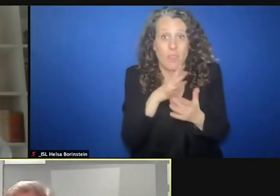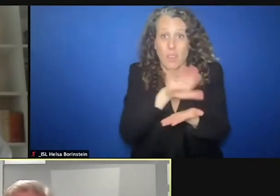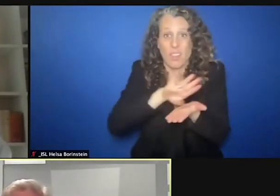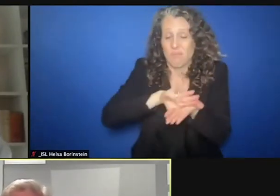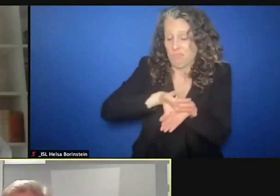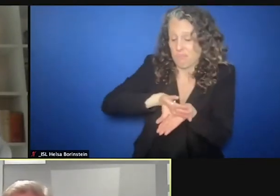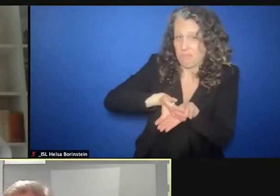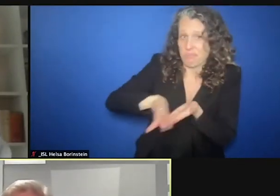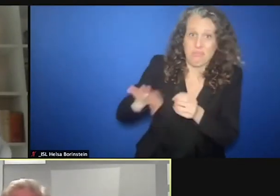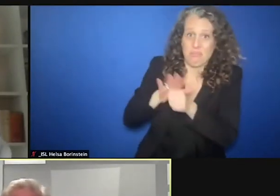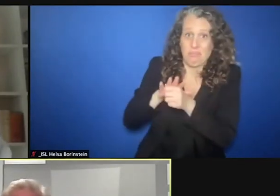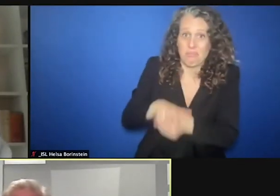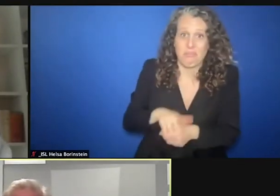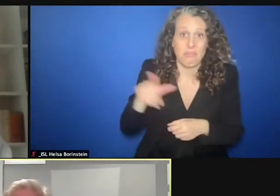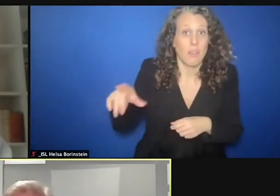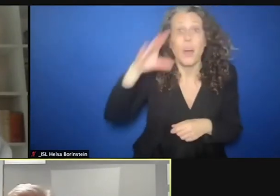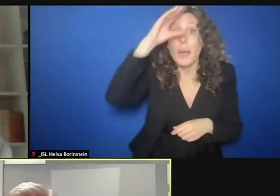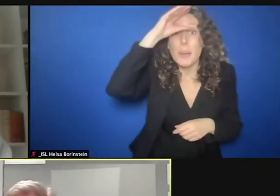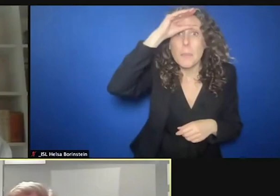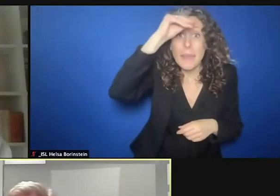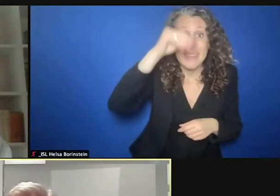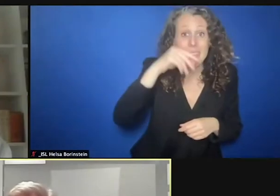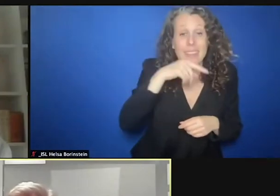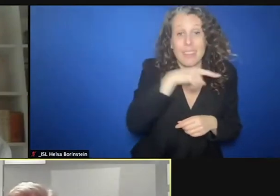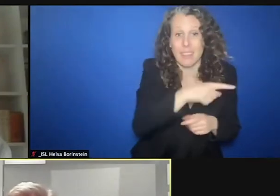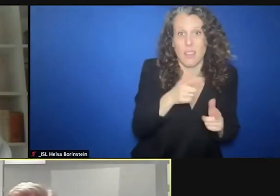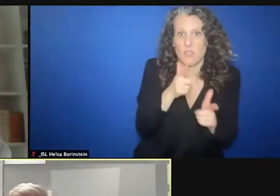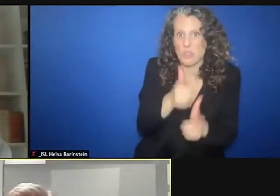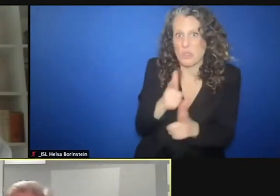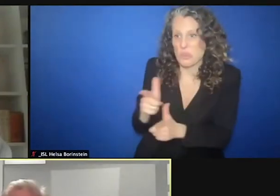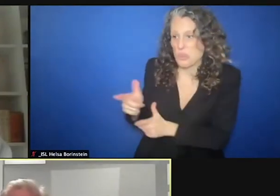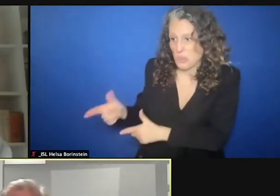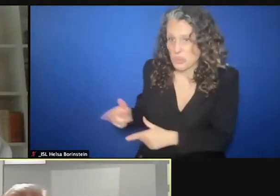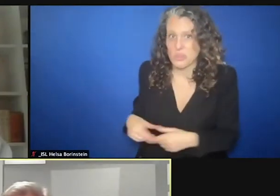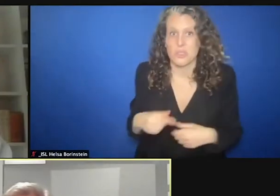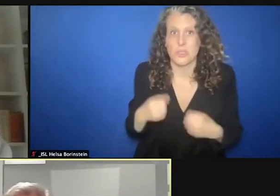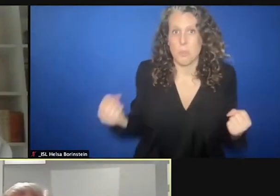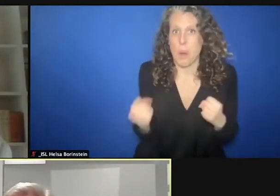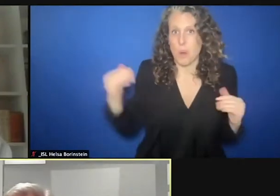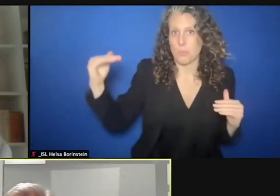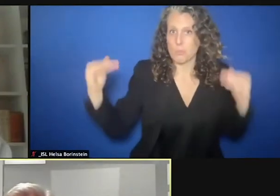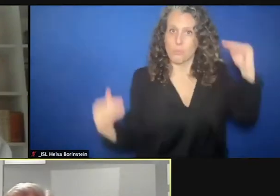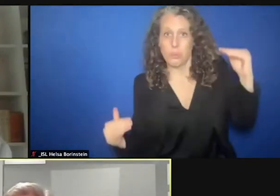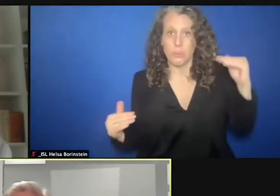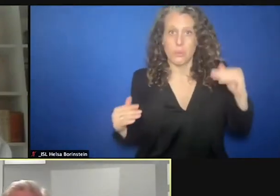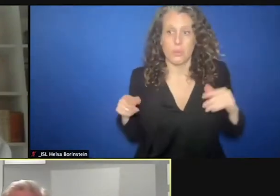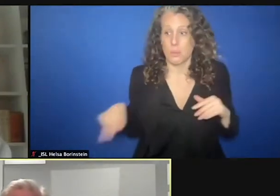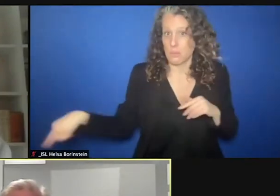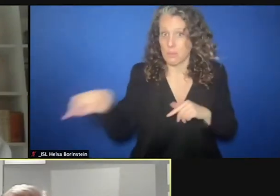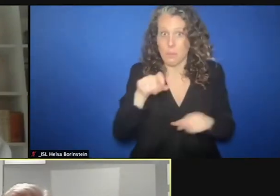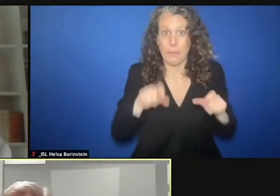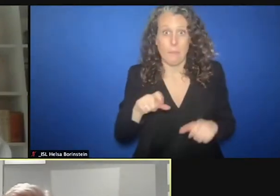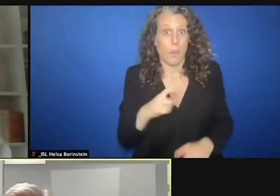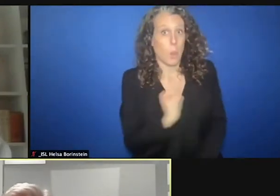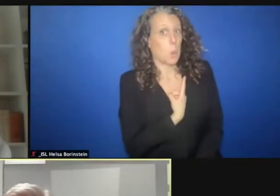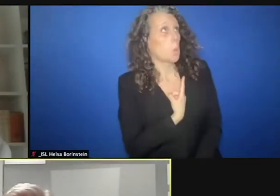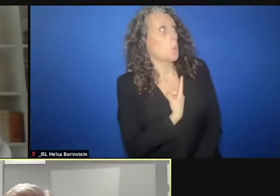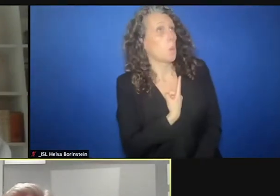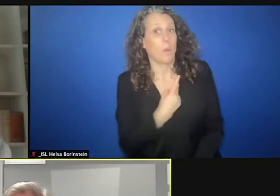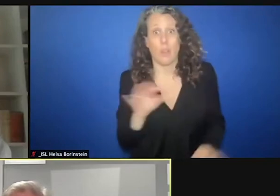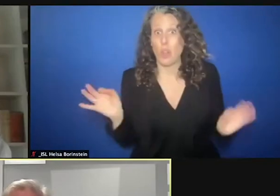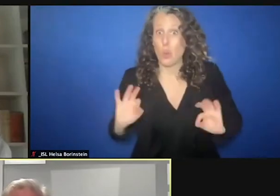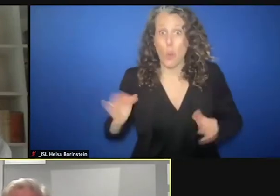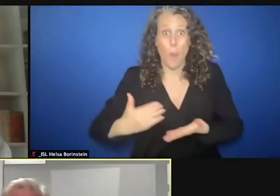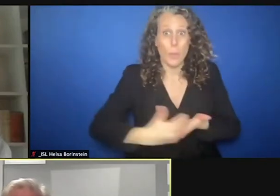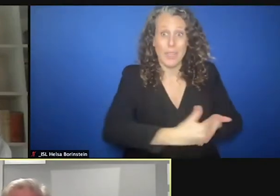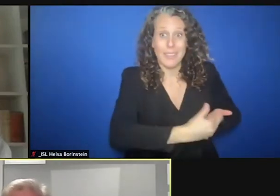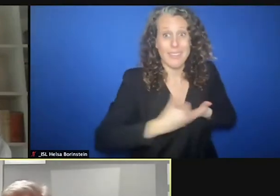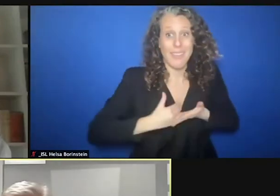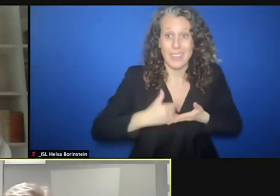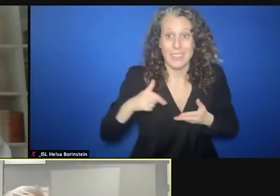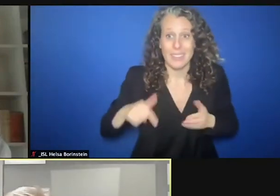men with guns and power. And they are alone. Where they're not protected. They're being attacked